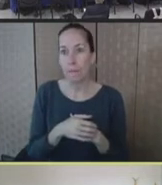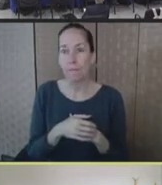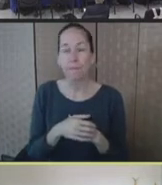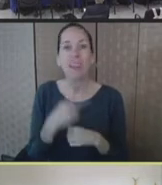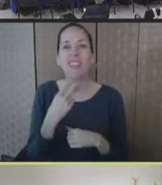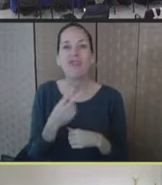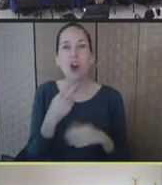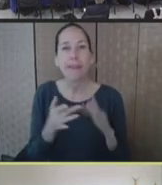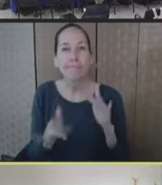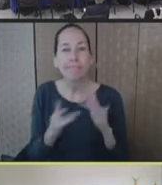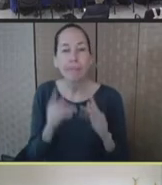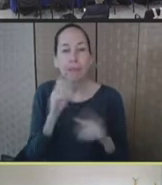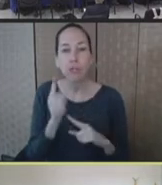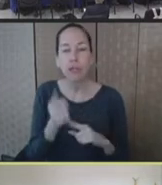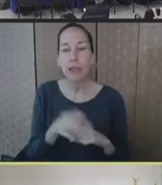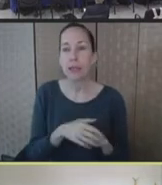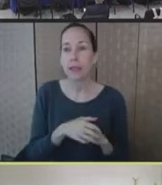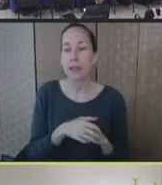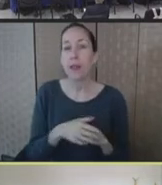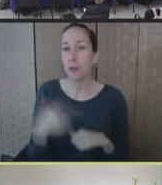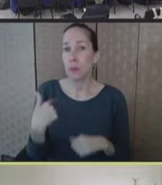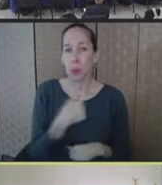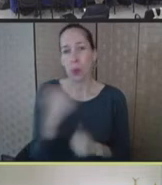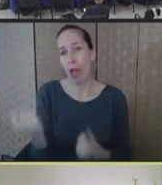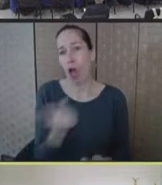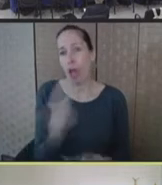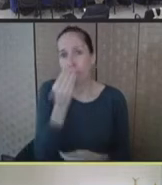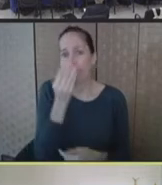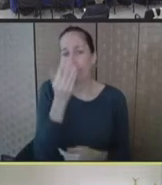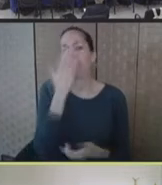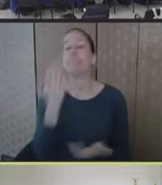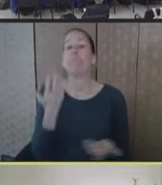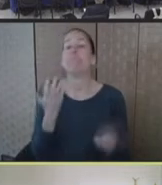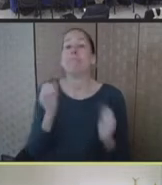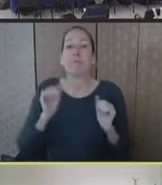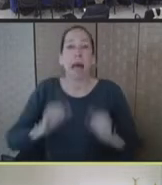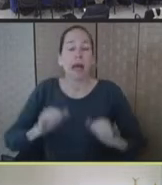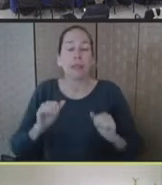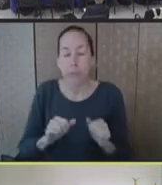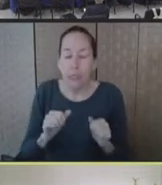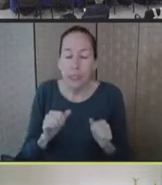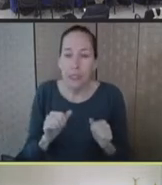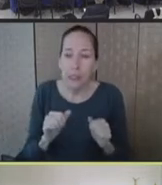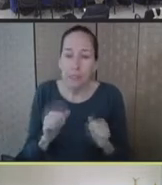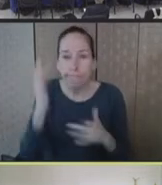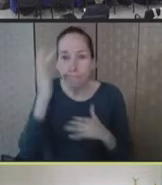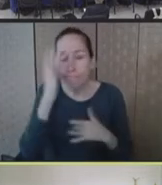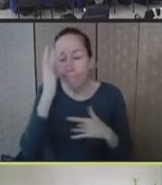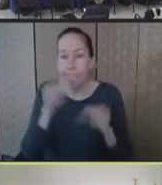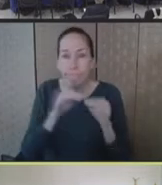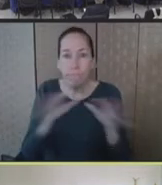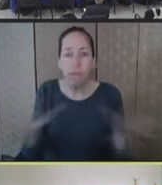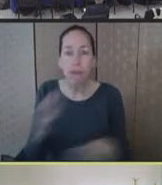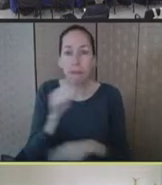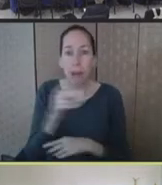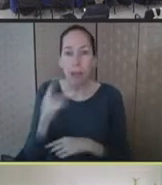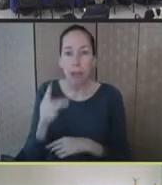all by monkeypox. We were fortunate, being able to partner with our colleagues at AmerisourceBergen,